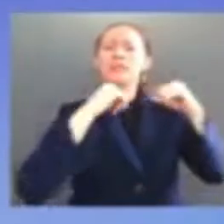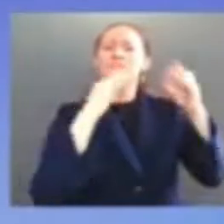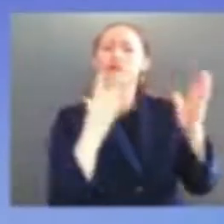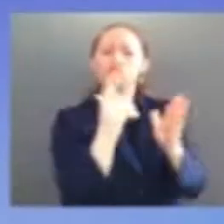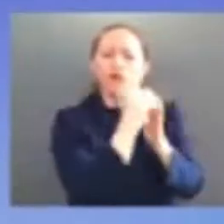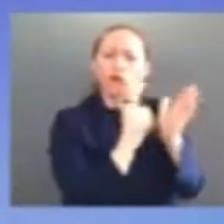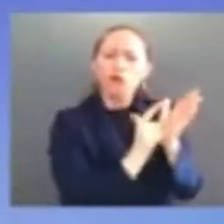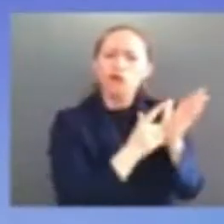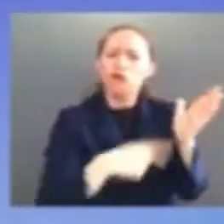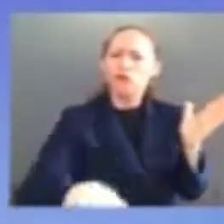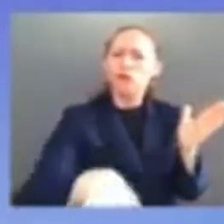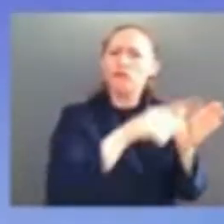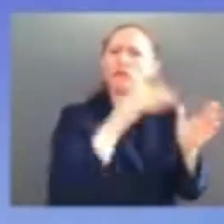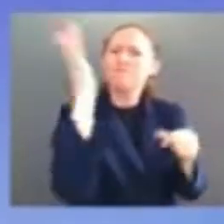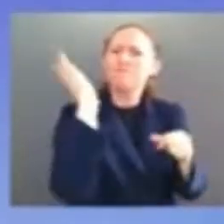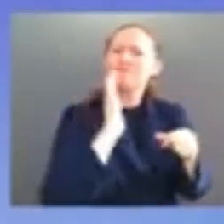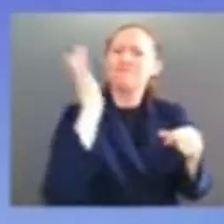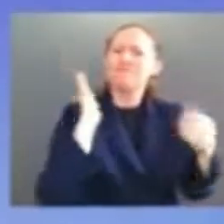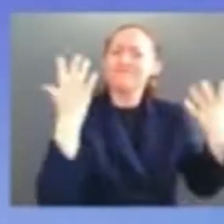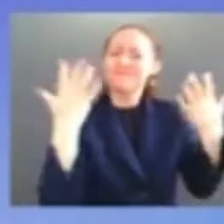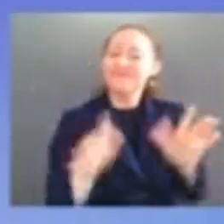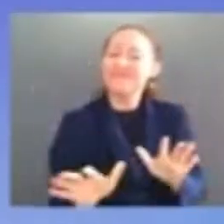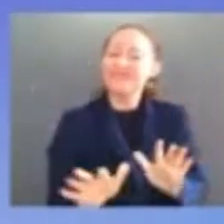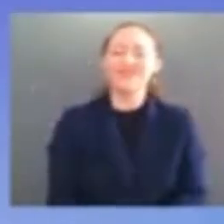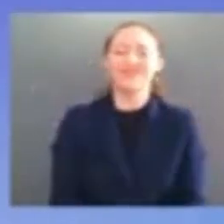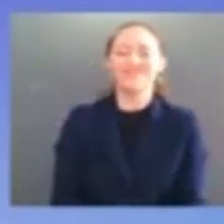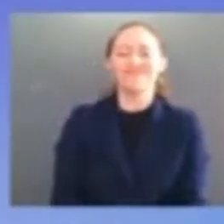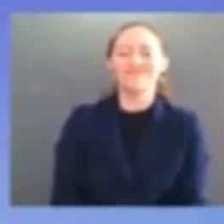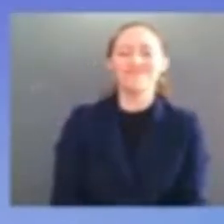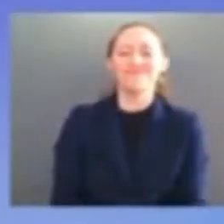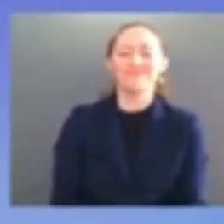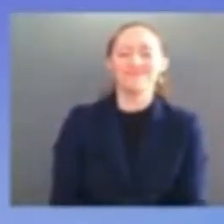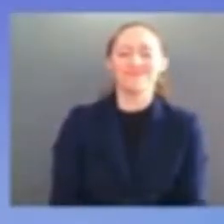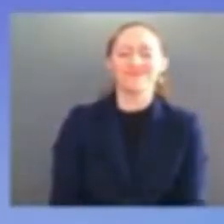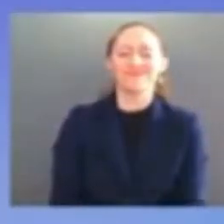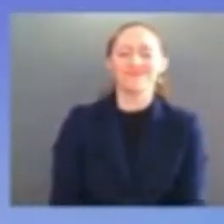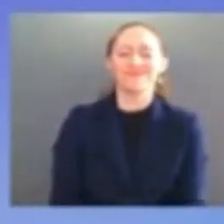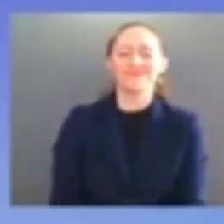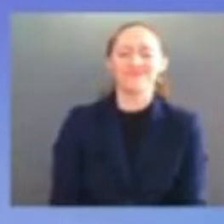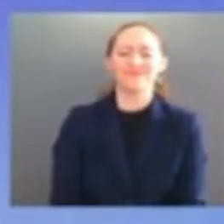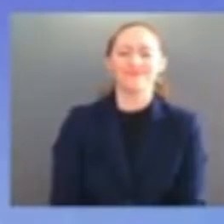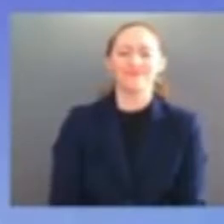but the ability to explain complicated issues in the law in ways everybody all people can